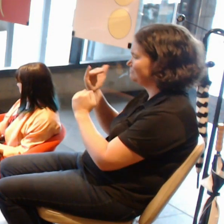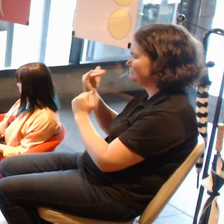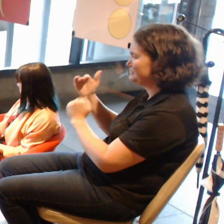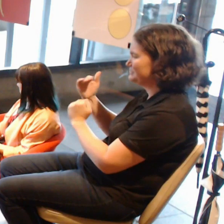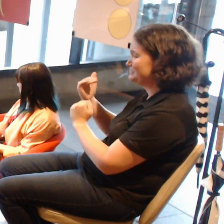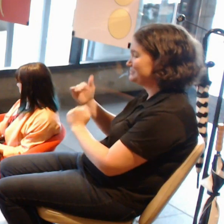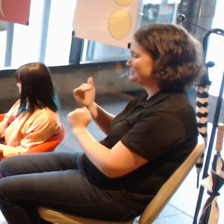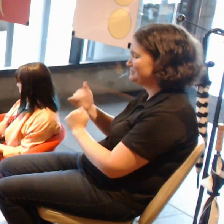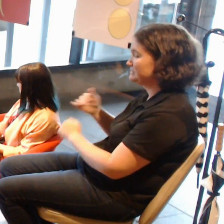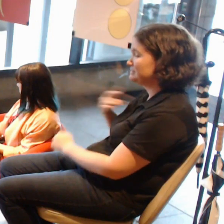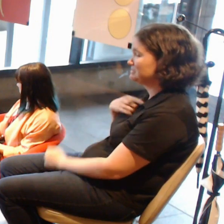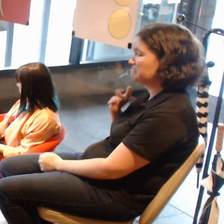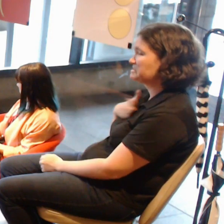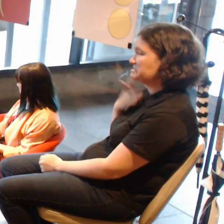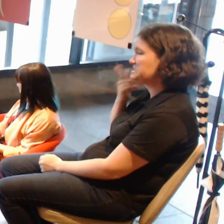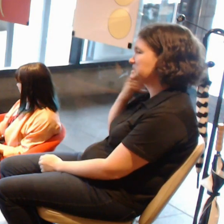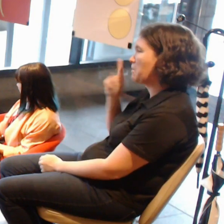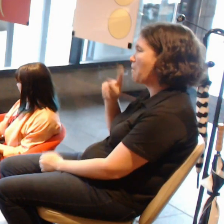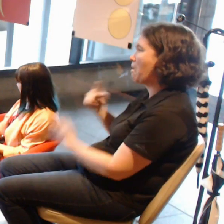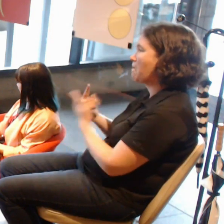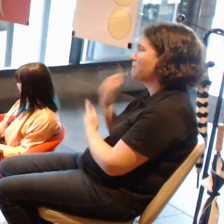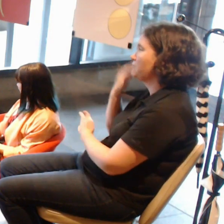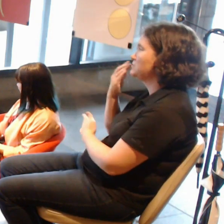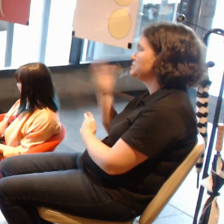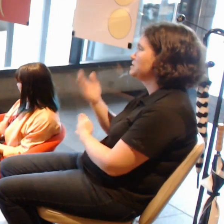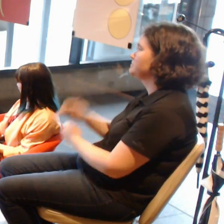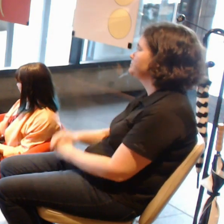Cool.